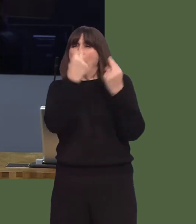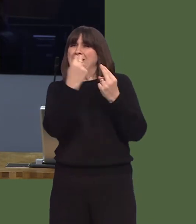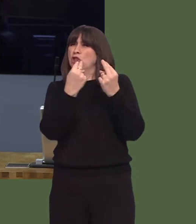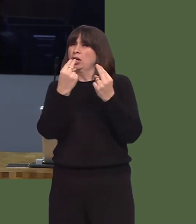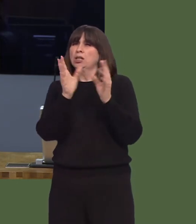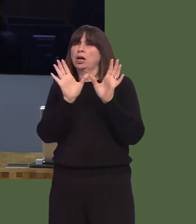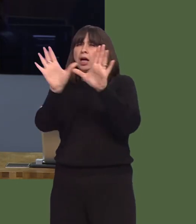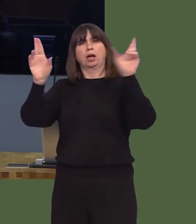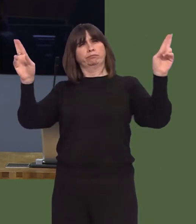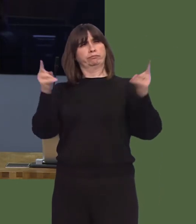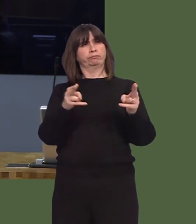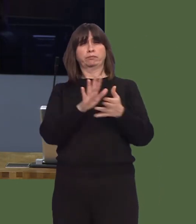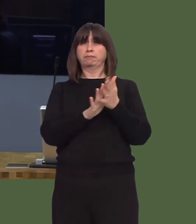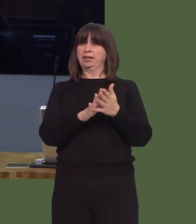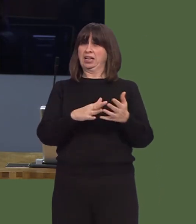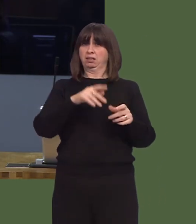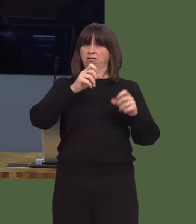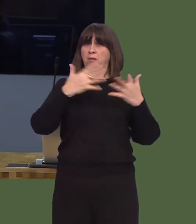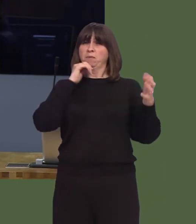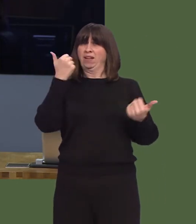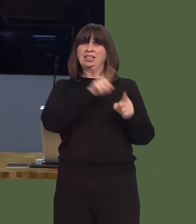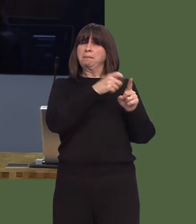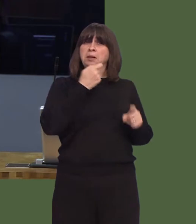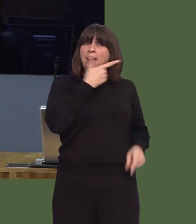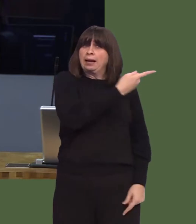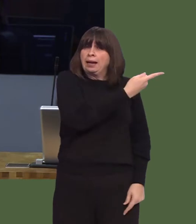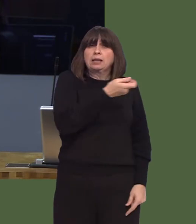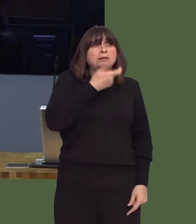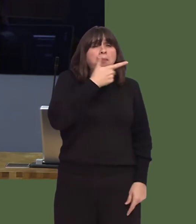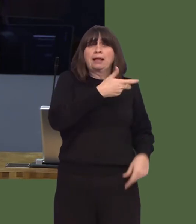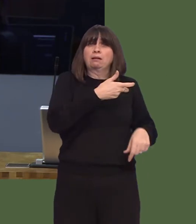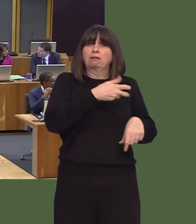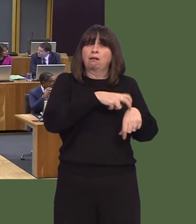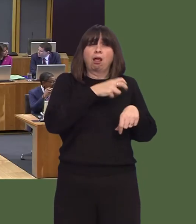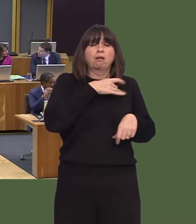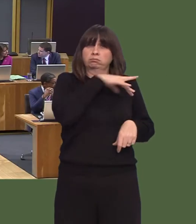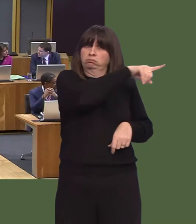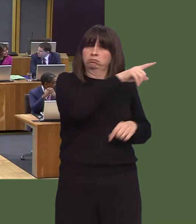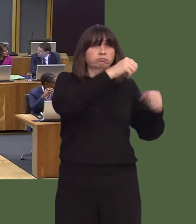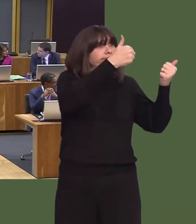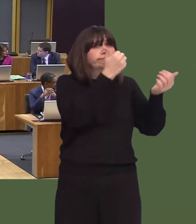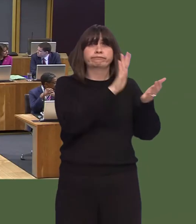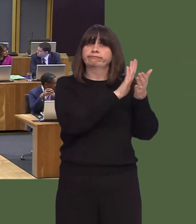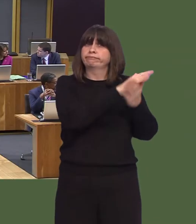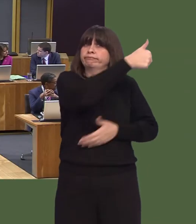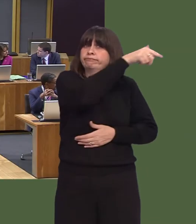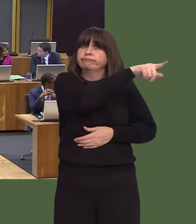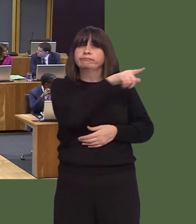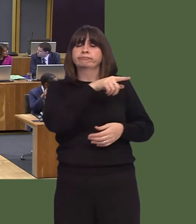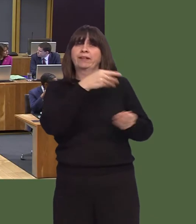any danger to the public at all. Dublin has made a great success out of expansion of its financial services businesses by having